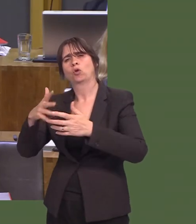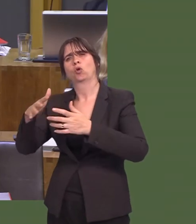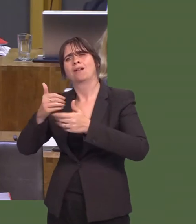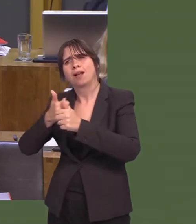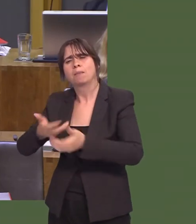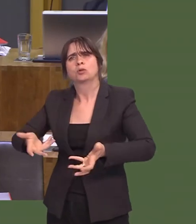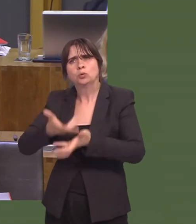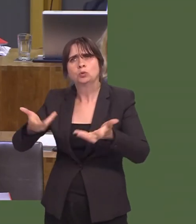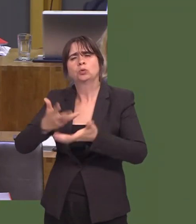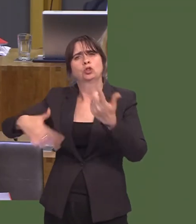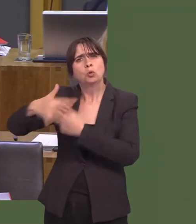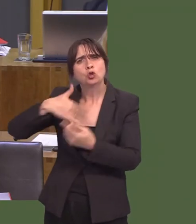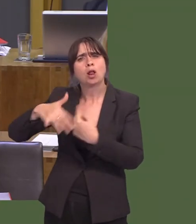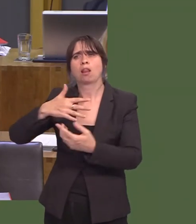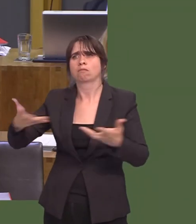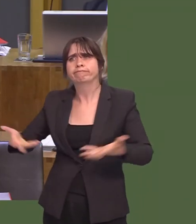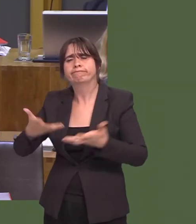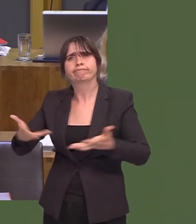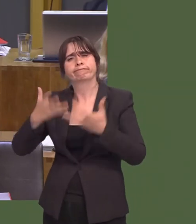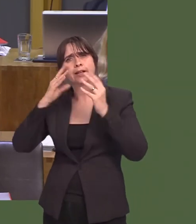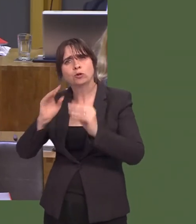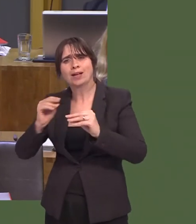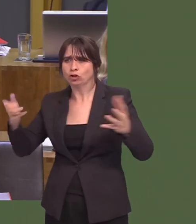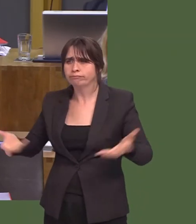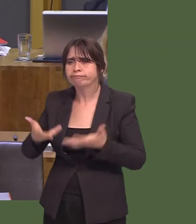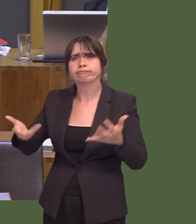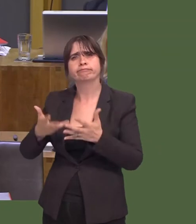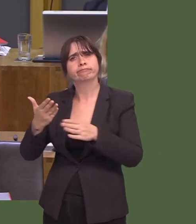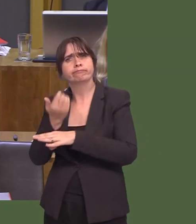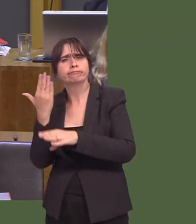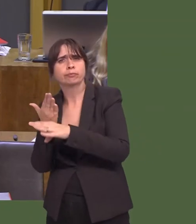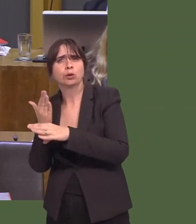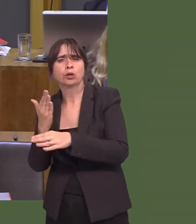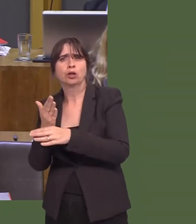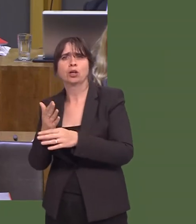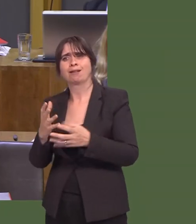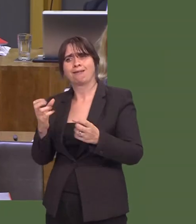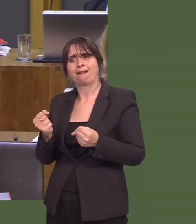But, of course, with regard to the extra CAMHS funding, what that is designed to do, of course,